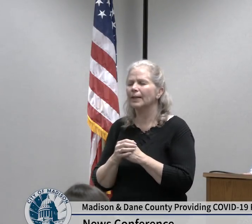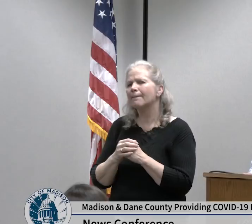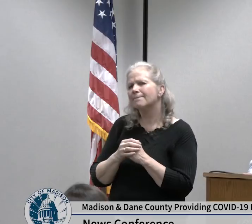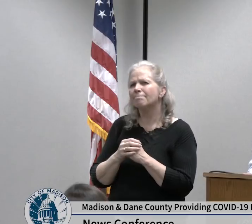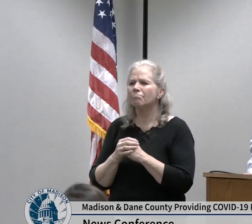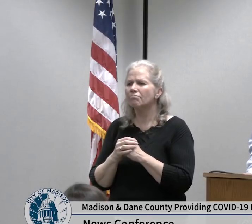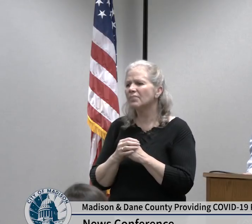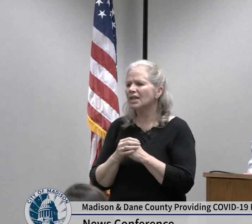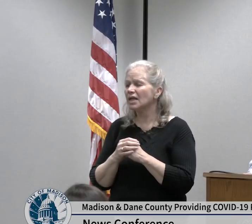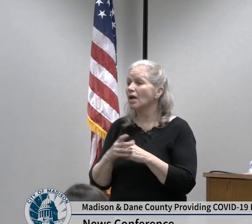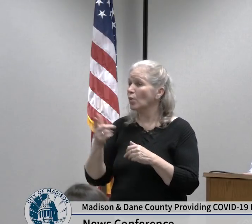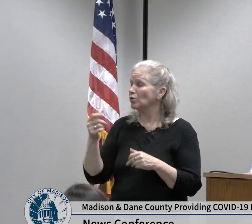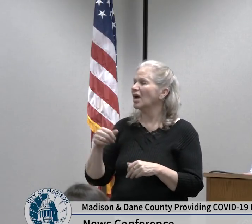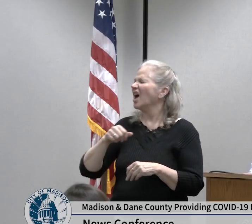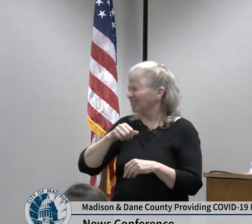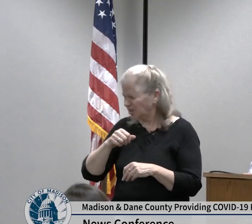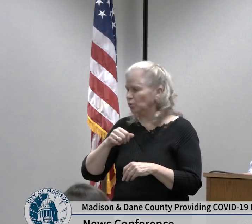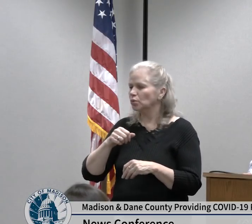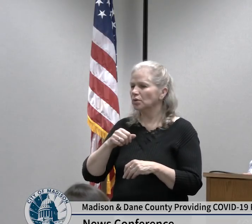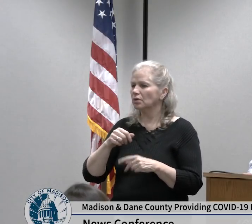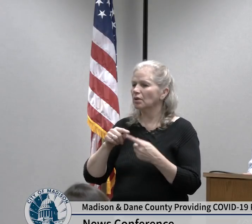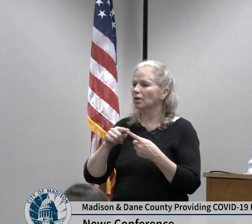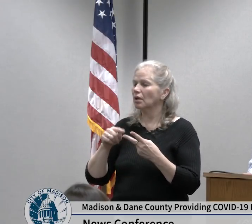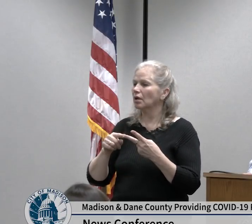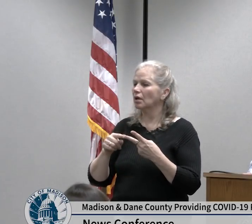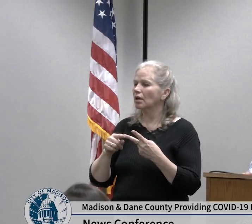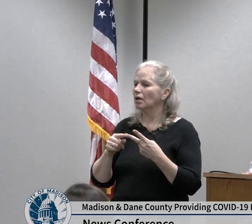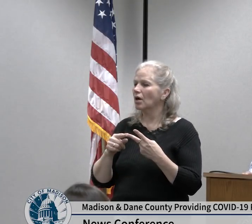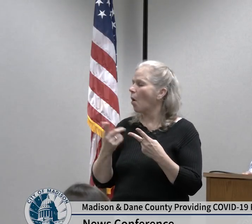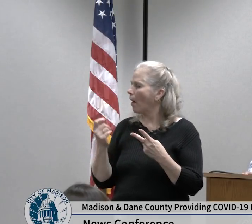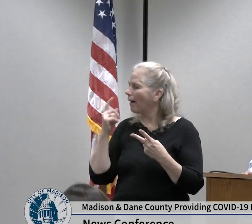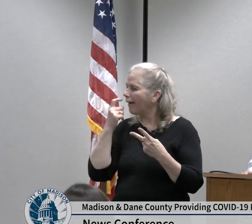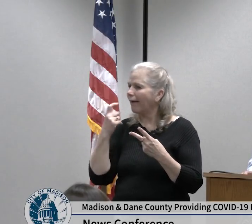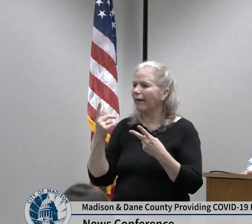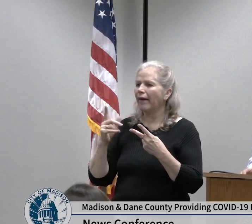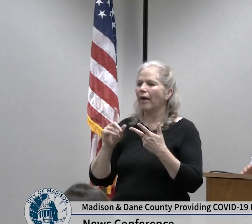after you cough after you blow your nose after you go to the bathroom those are